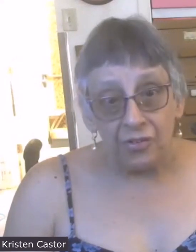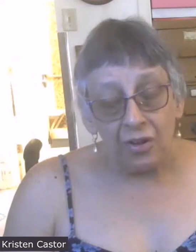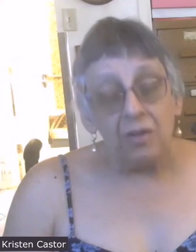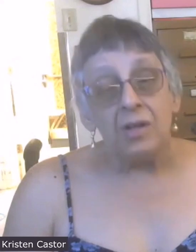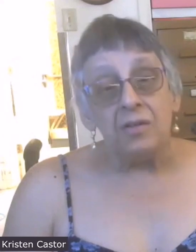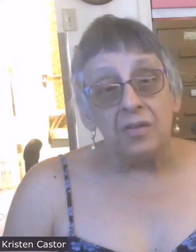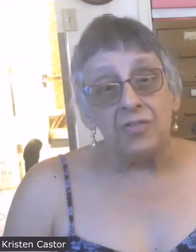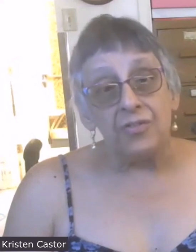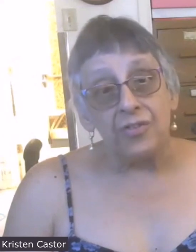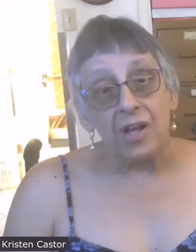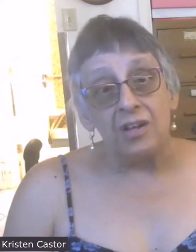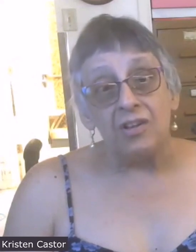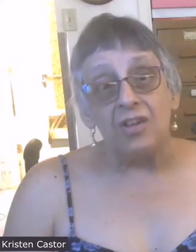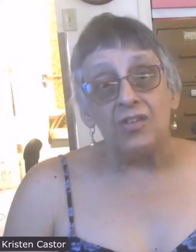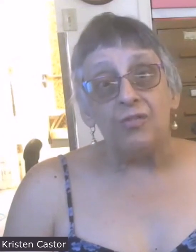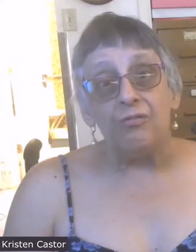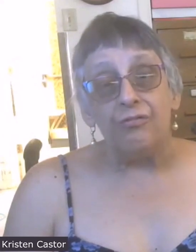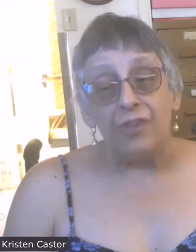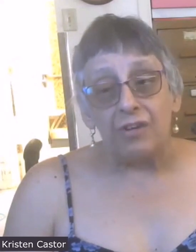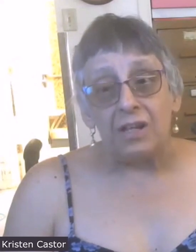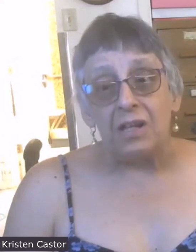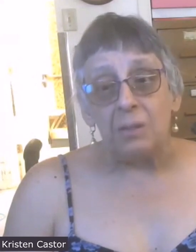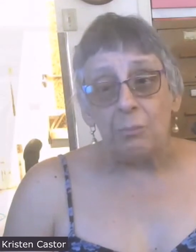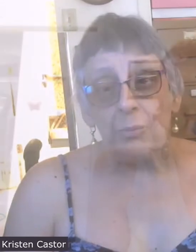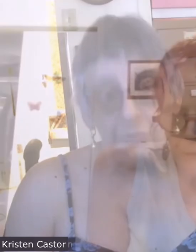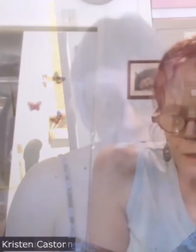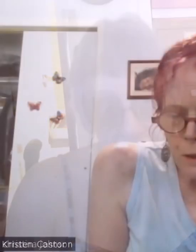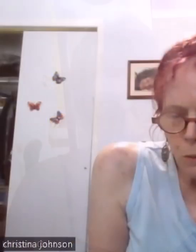in society is very important.